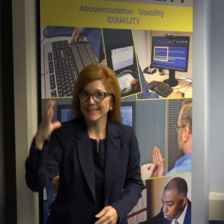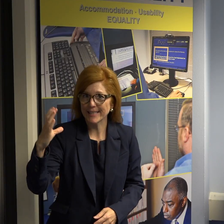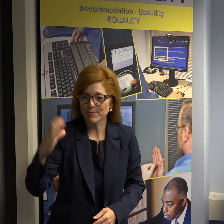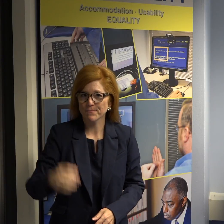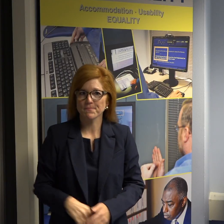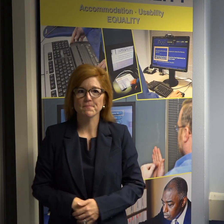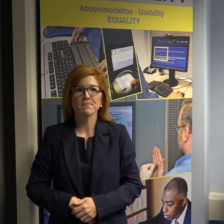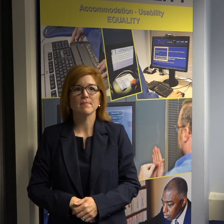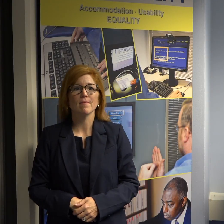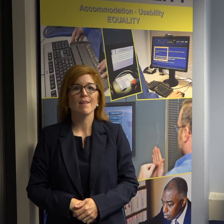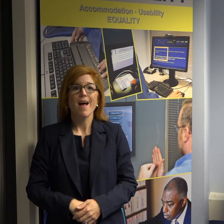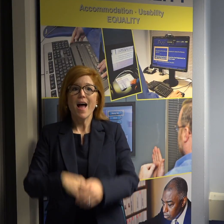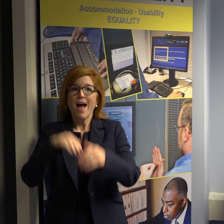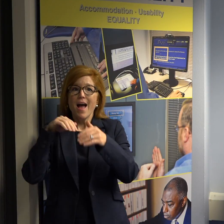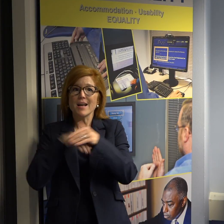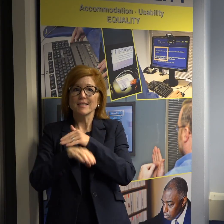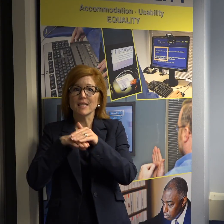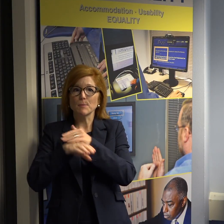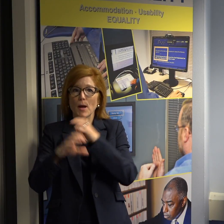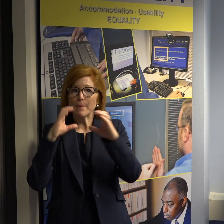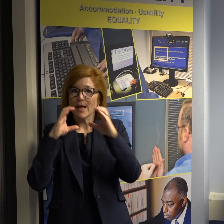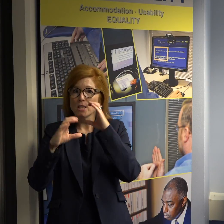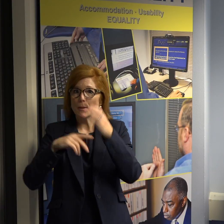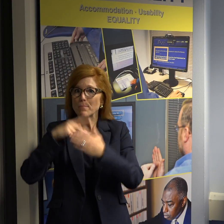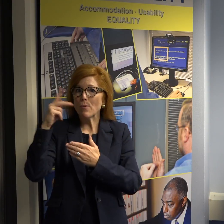located in Washington DC.